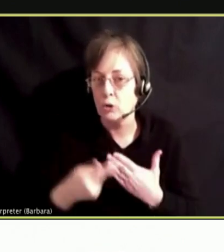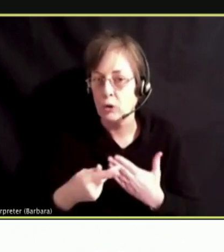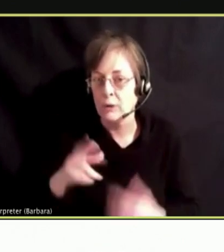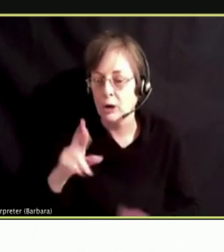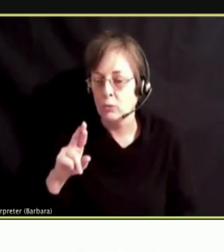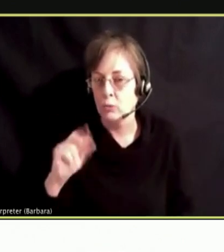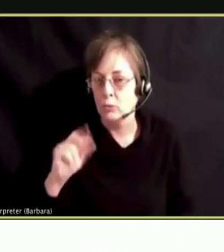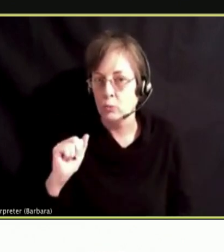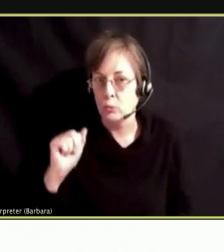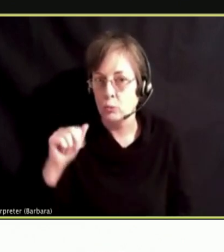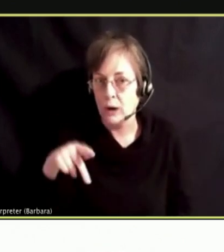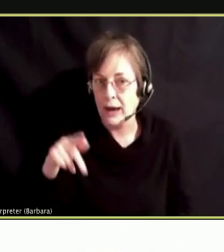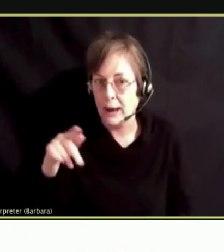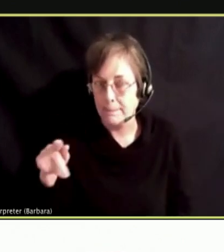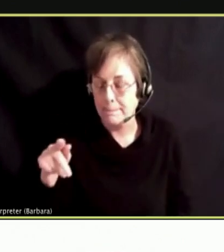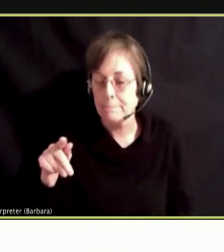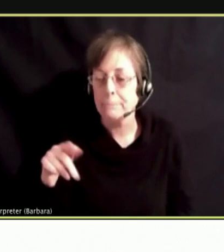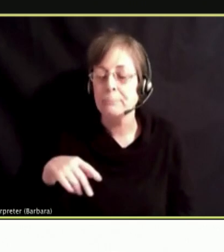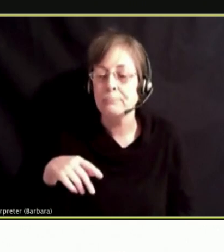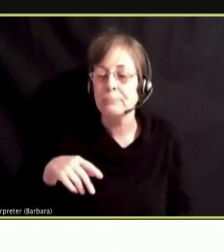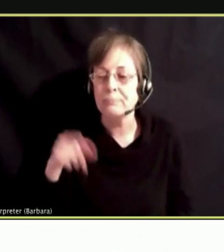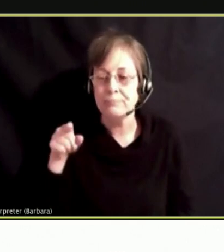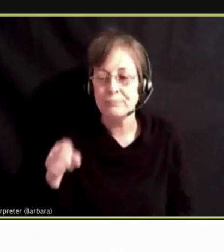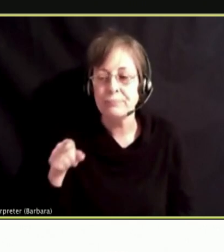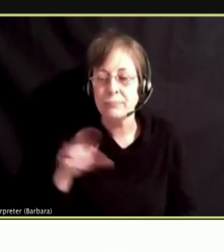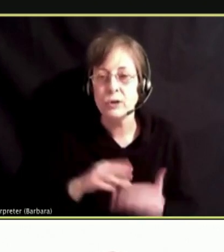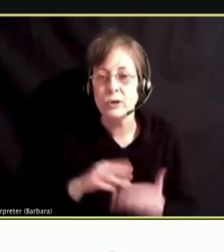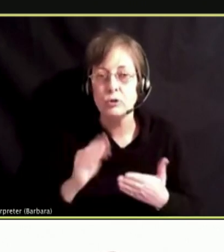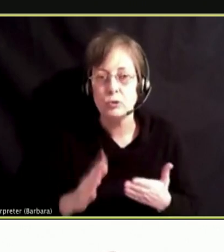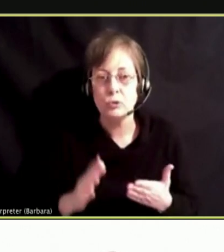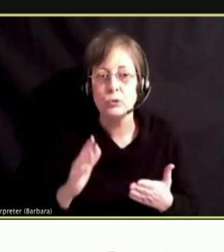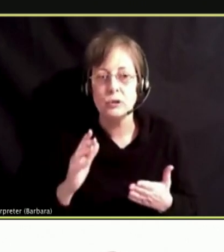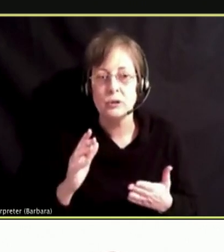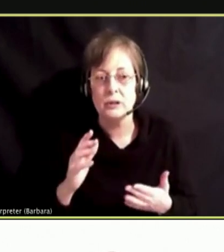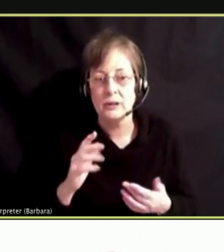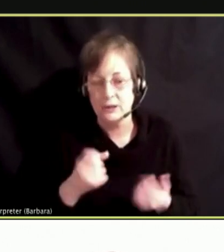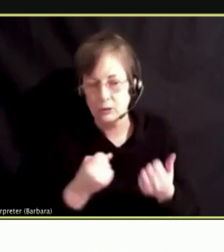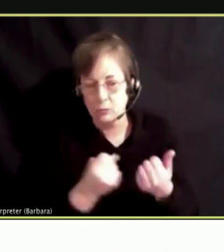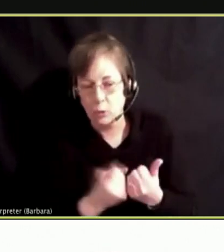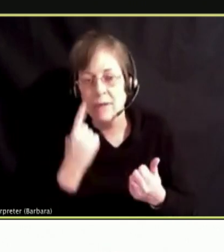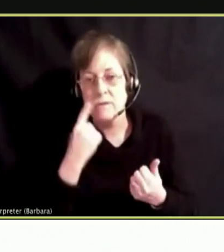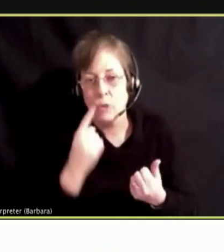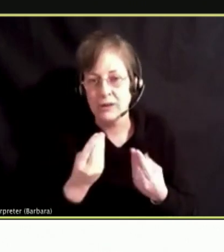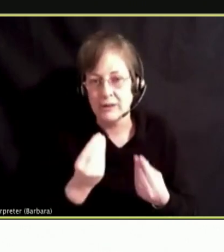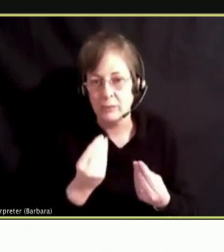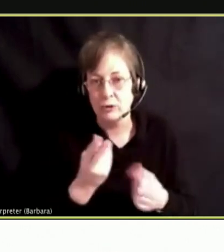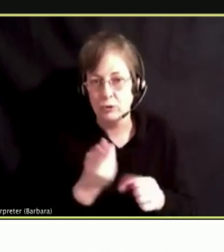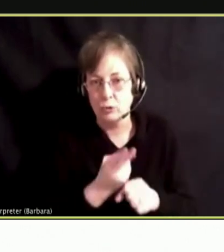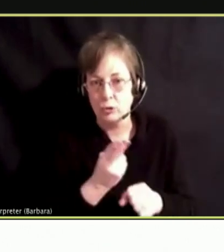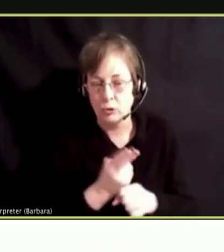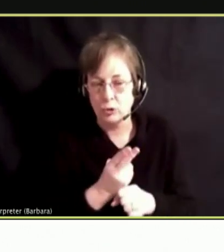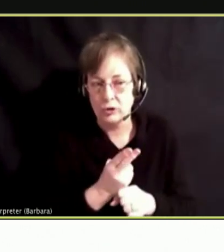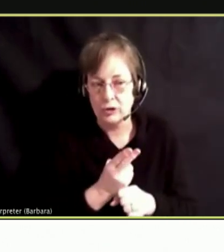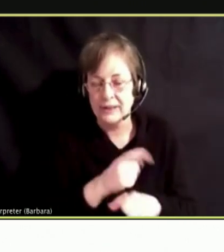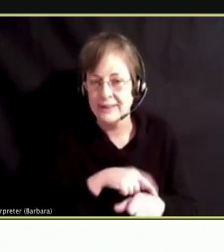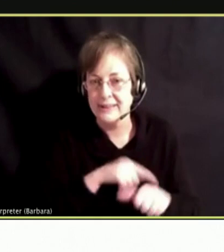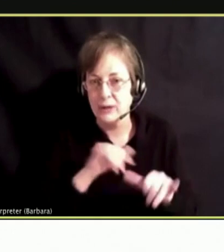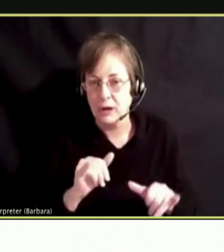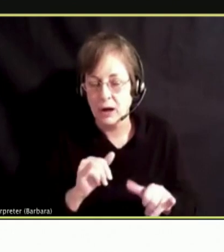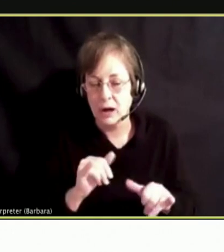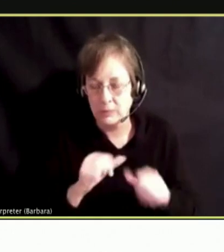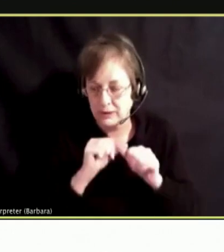FOR STUDENTS TO GET SUBSTANCE USE SUPPORT WHILE STILL ENGAGING IN THE EDUCATION.